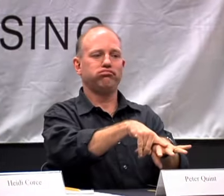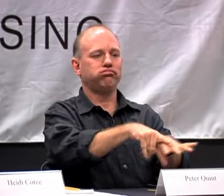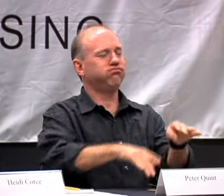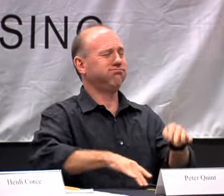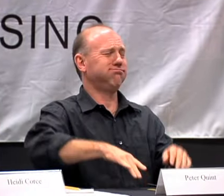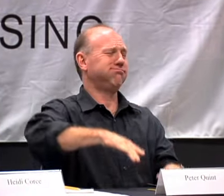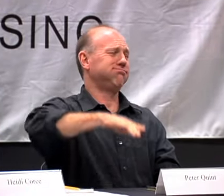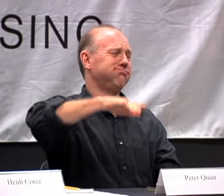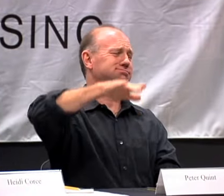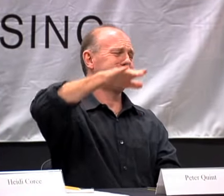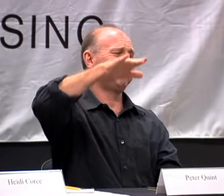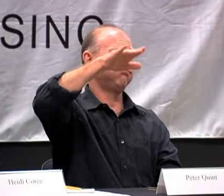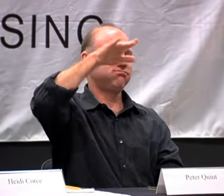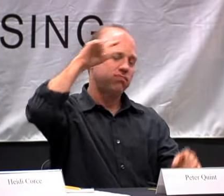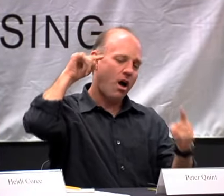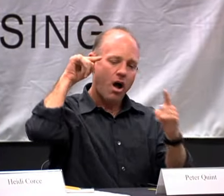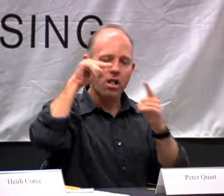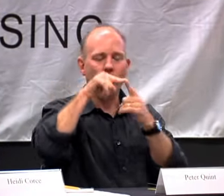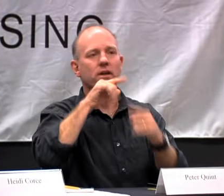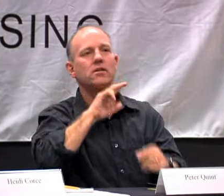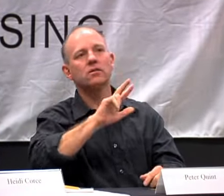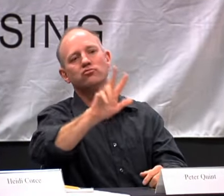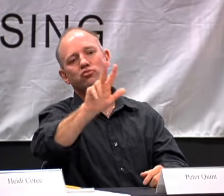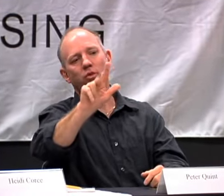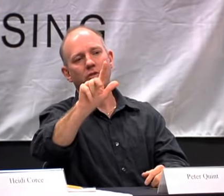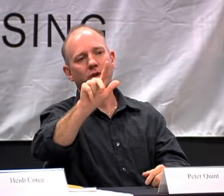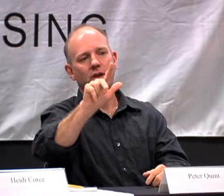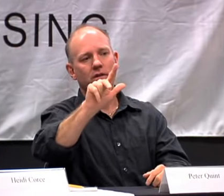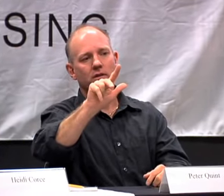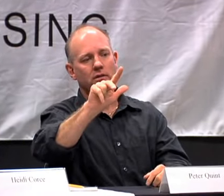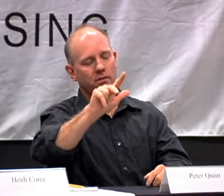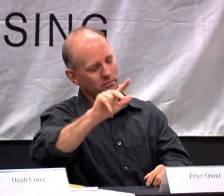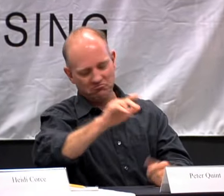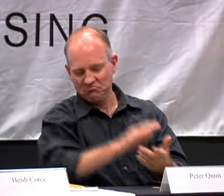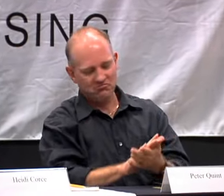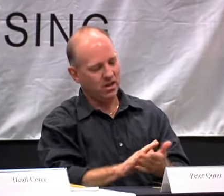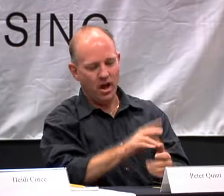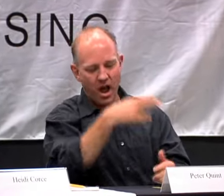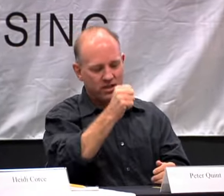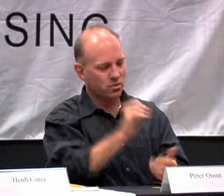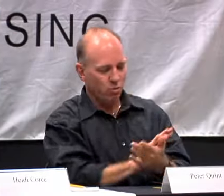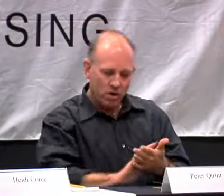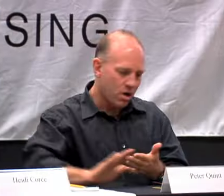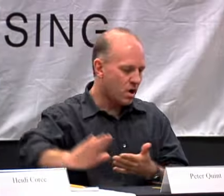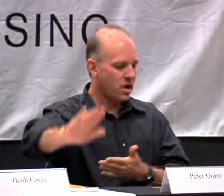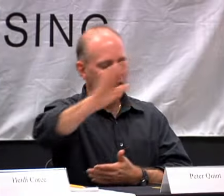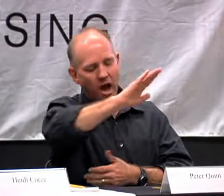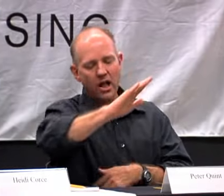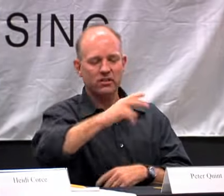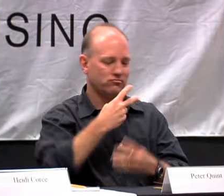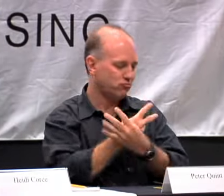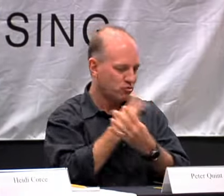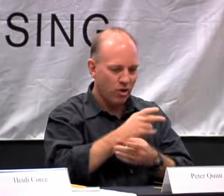I GREW UP IN THE MAINSTREAM SCHOOLS UNTIL I WAS 23. I WENT TO HIGH